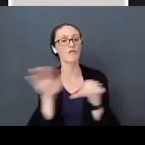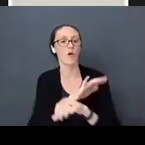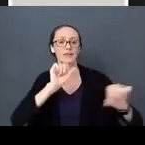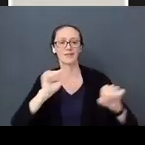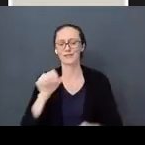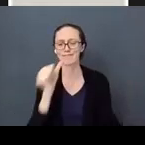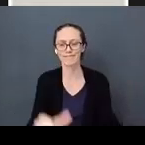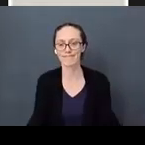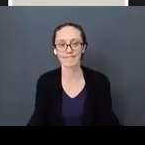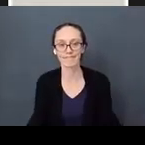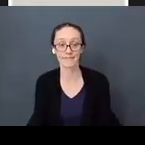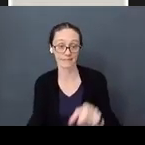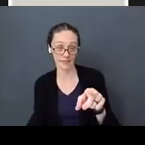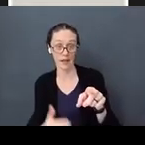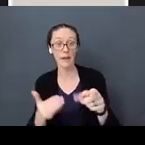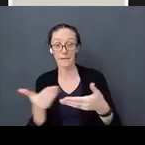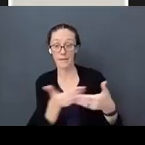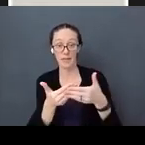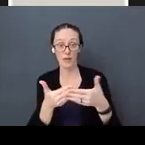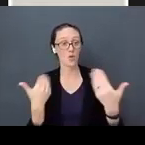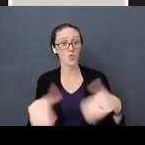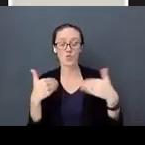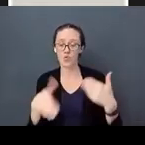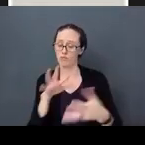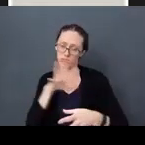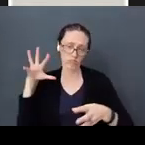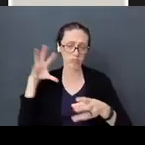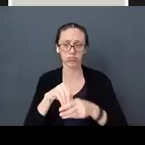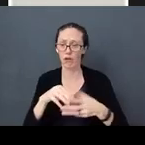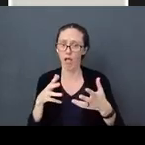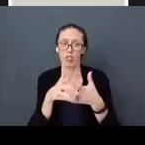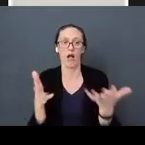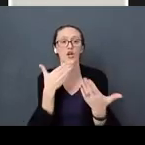This is a baby that is engaged in a lot of good technology, but that isn’t human interaction.